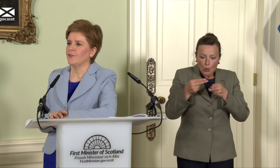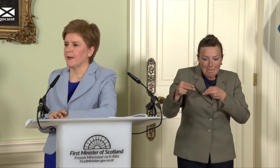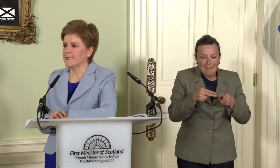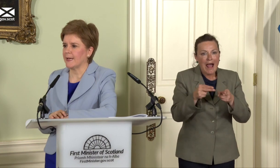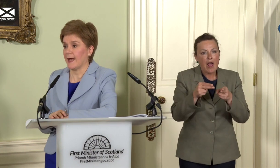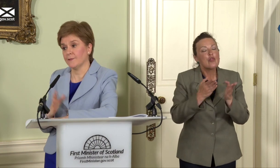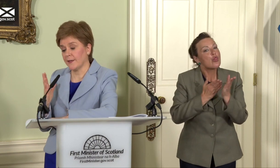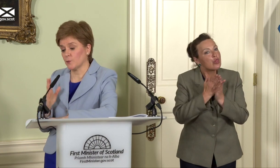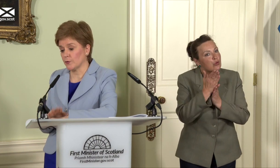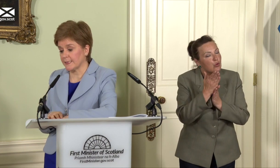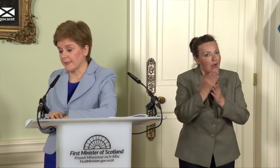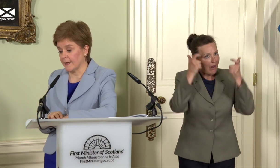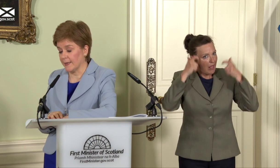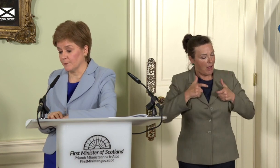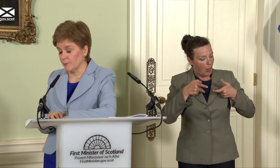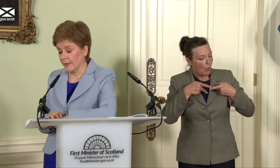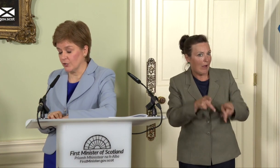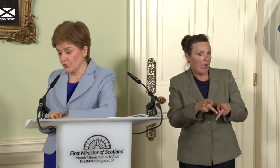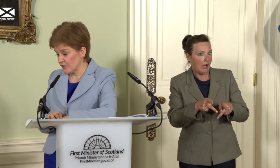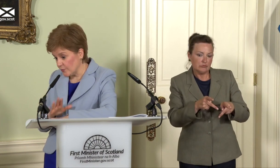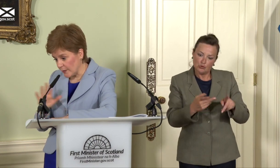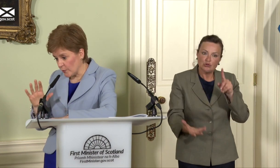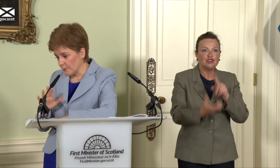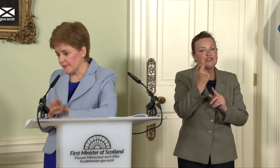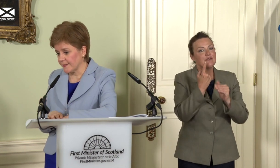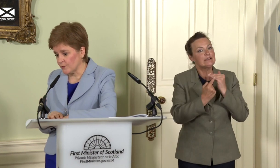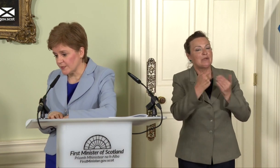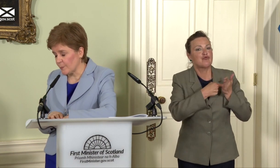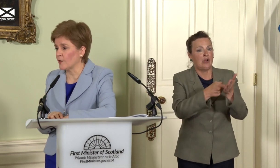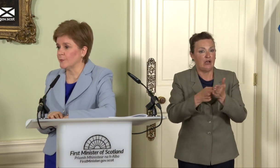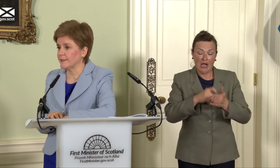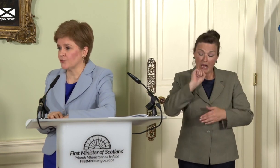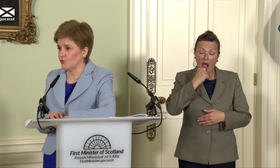mandate I have, and that’s what I am doing just now and what I will set out to Parliament soon.